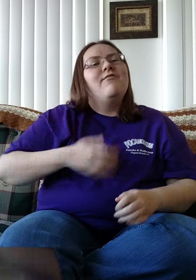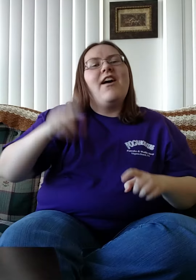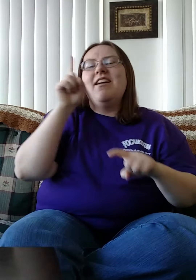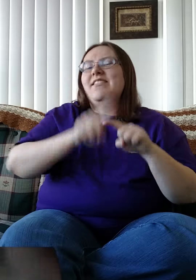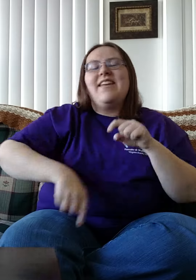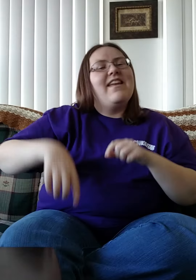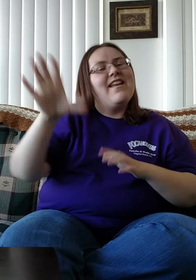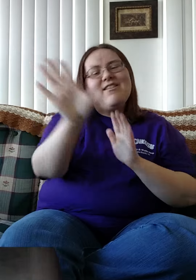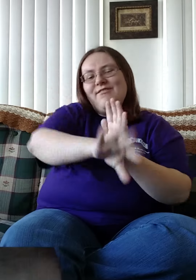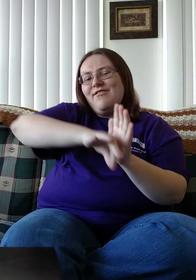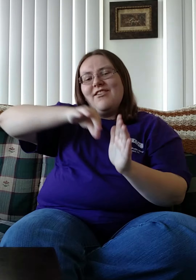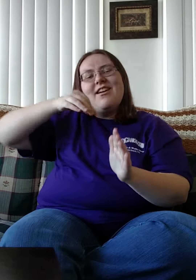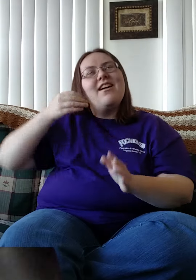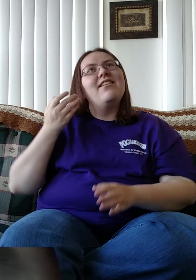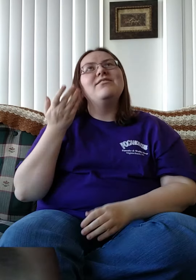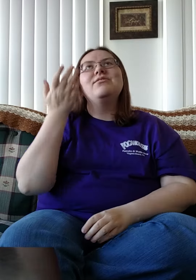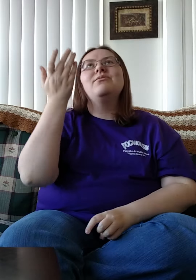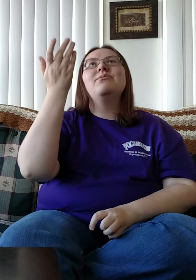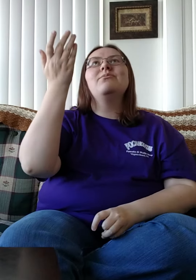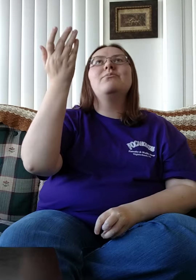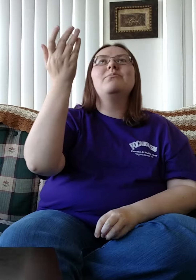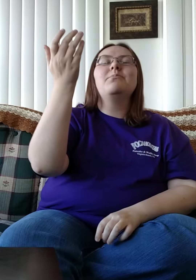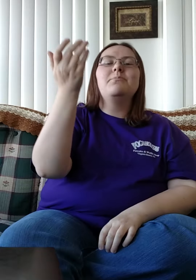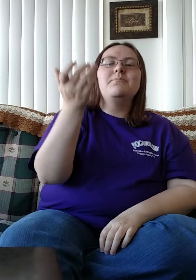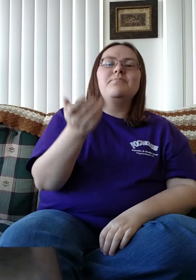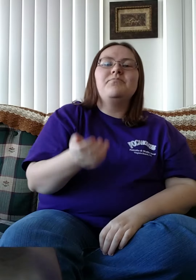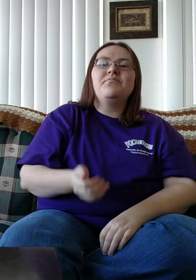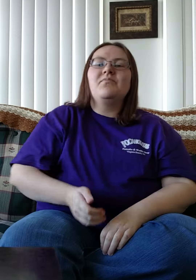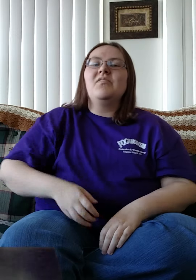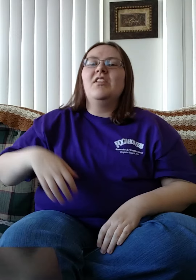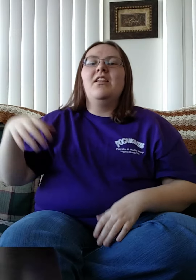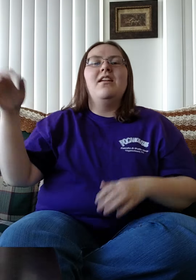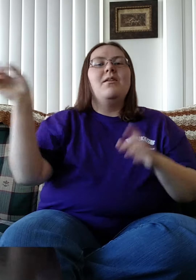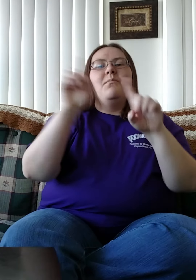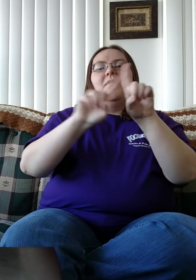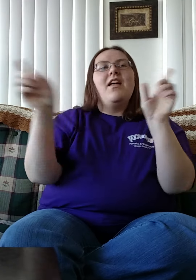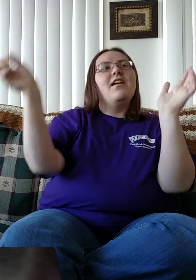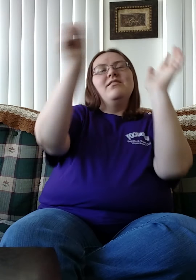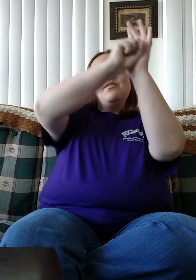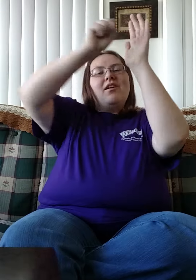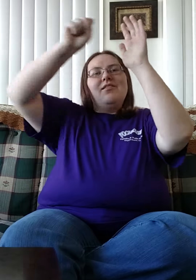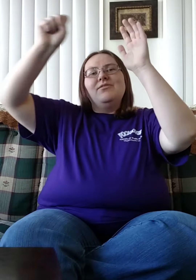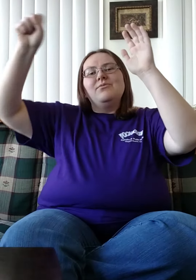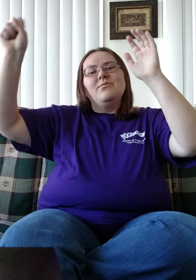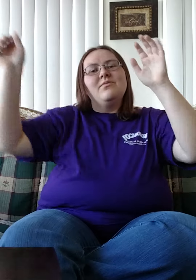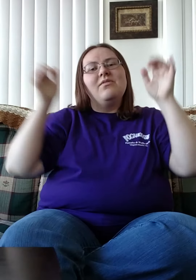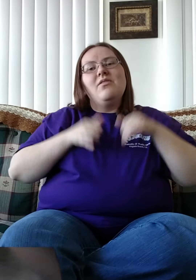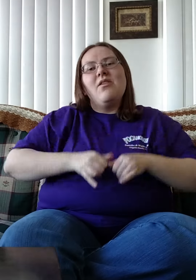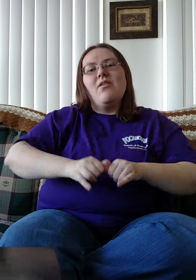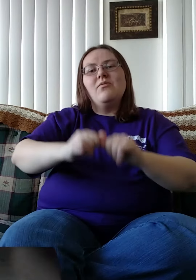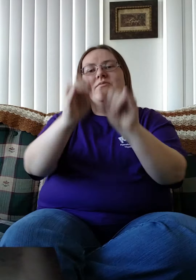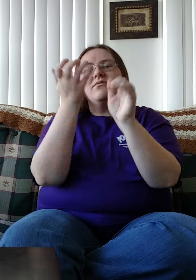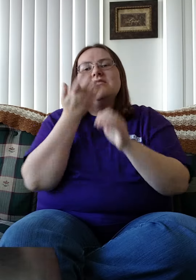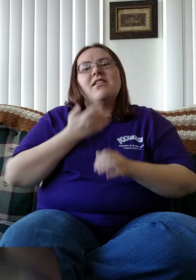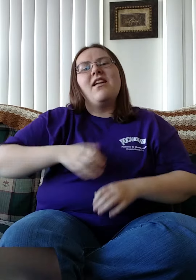If I can't find You But as the thunder rolls